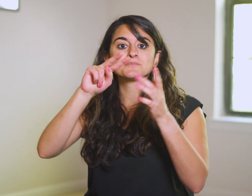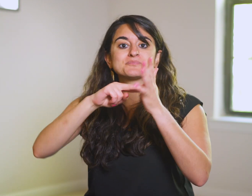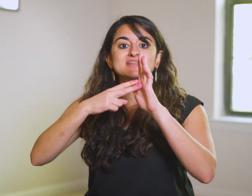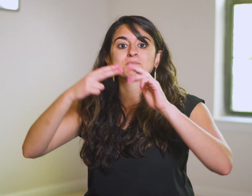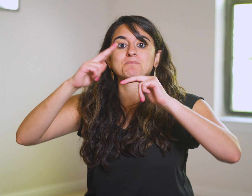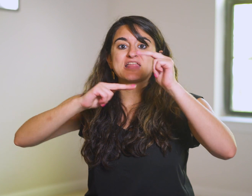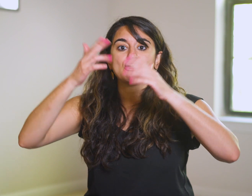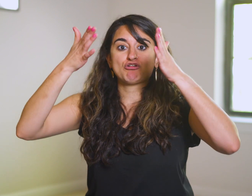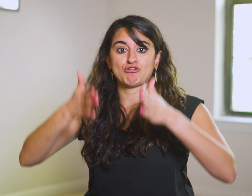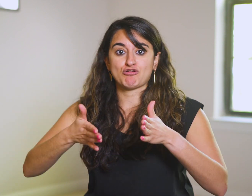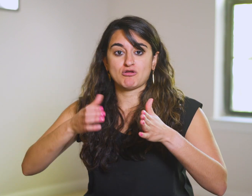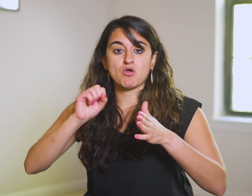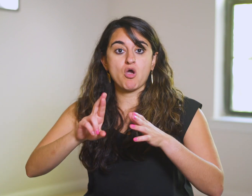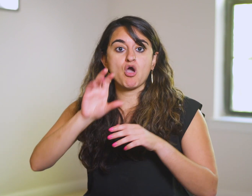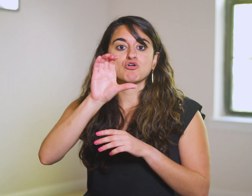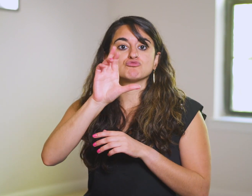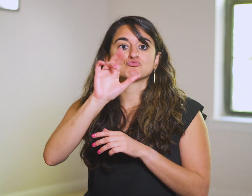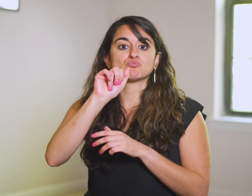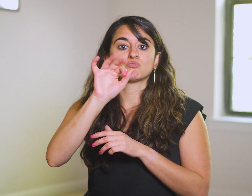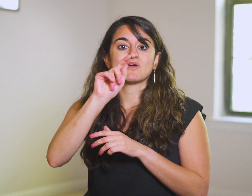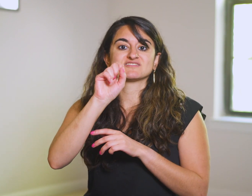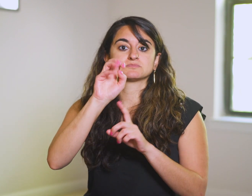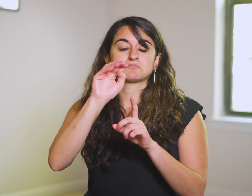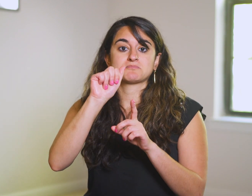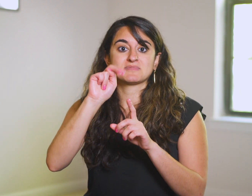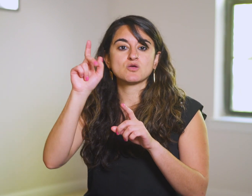which means a builder or a craftsman.